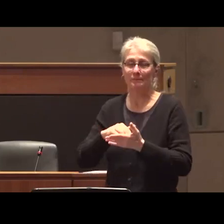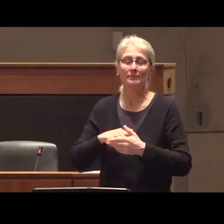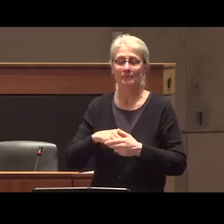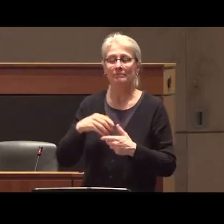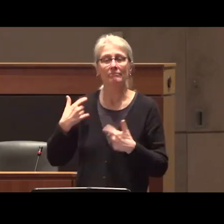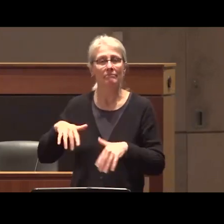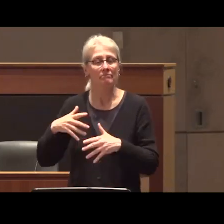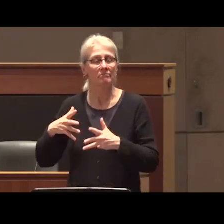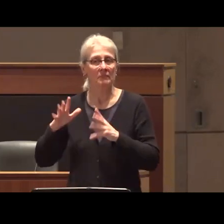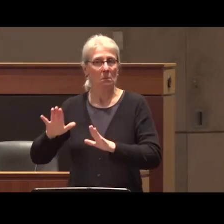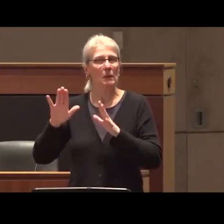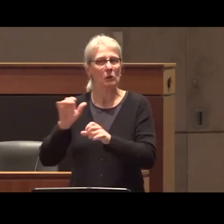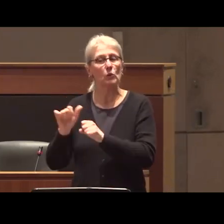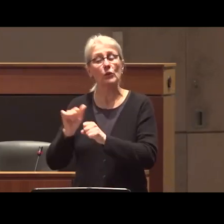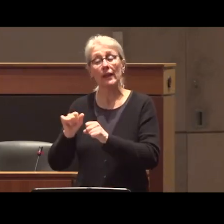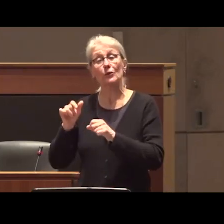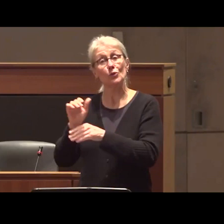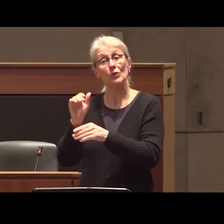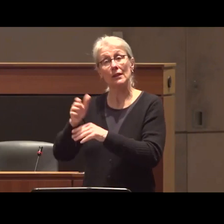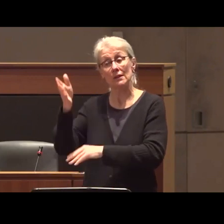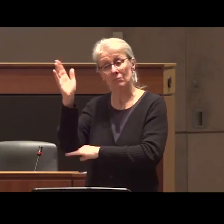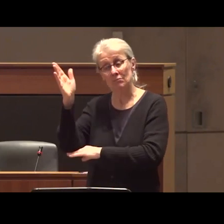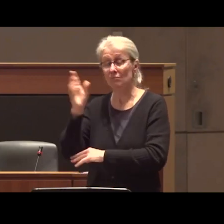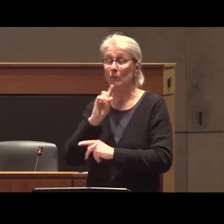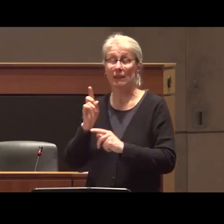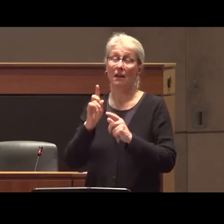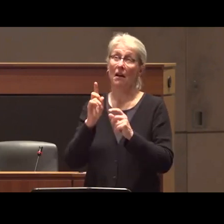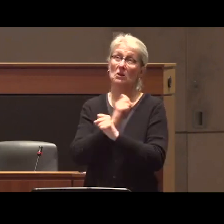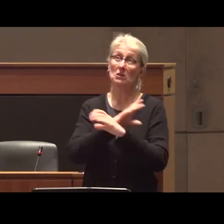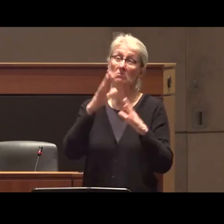you've done and your presentation tonight it was everything that I think the Sterling